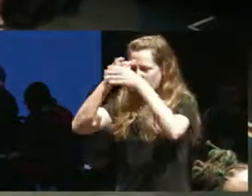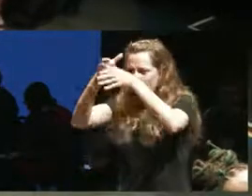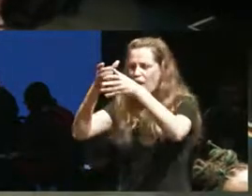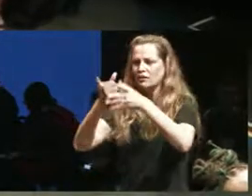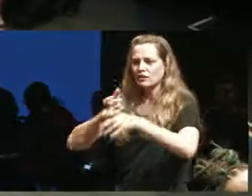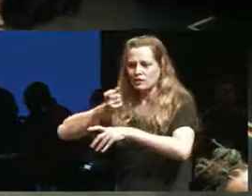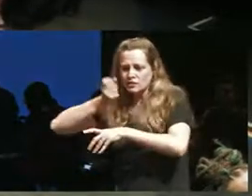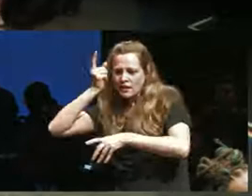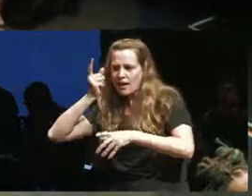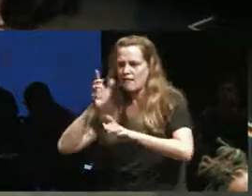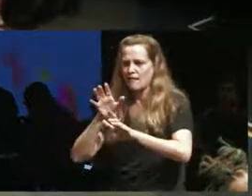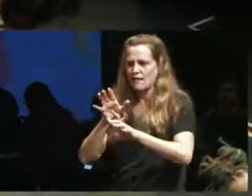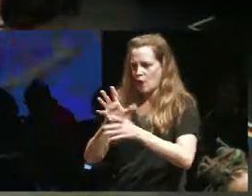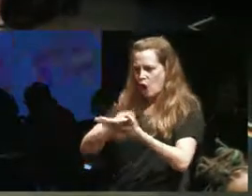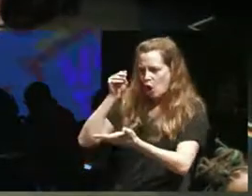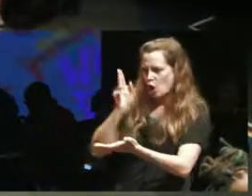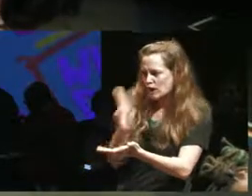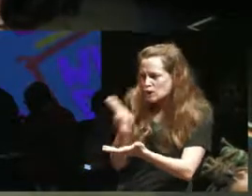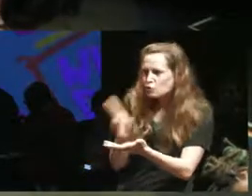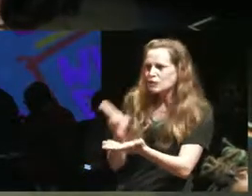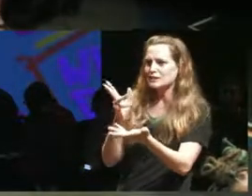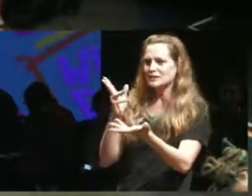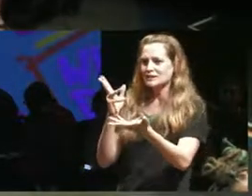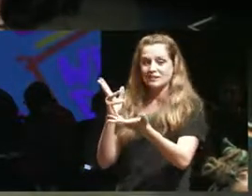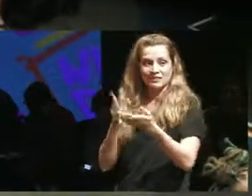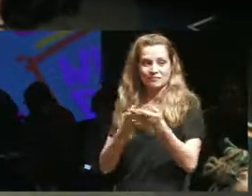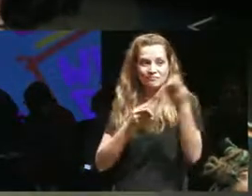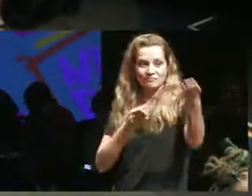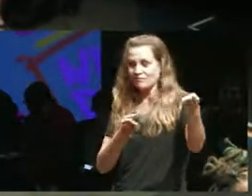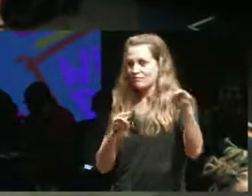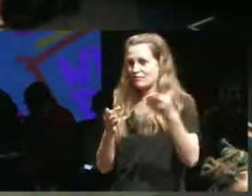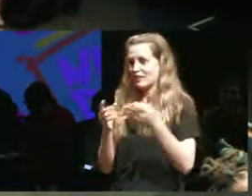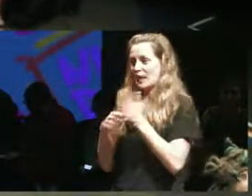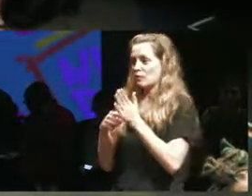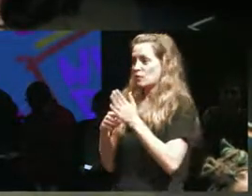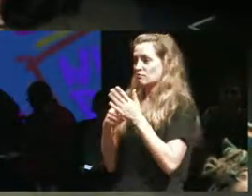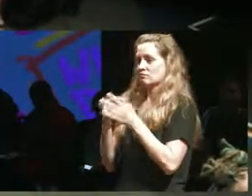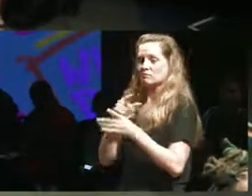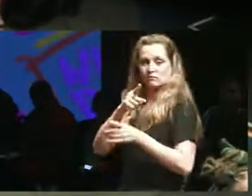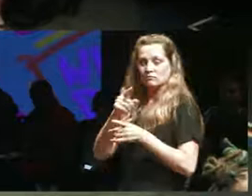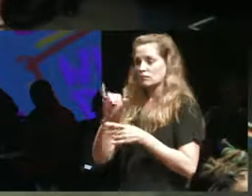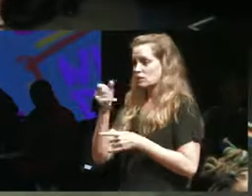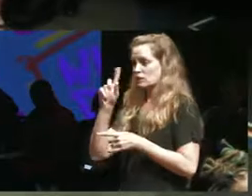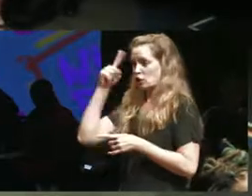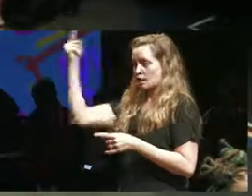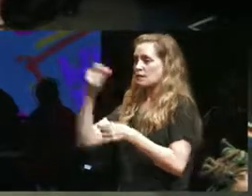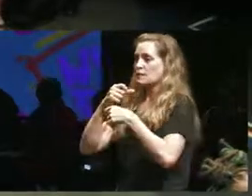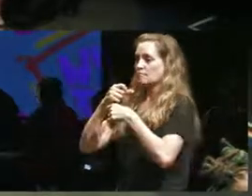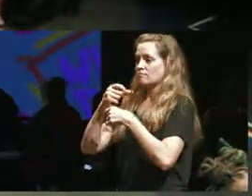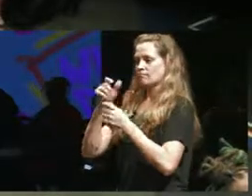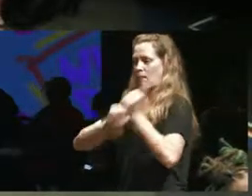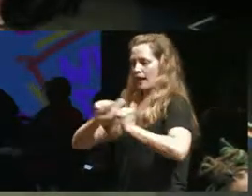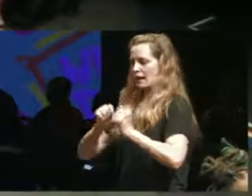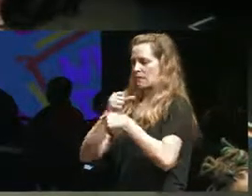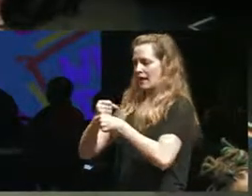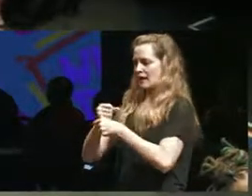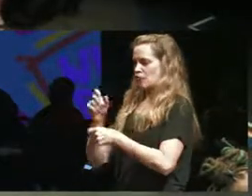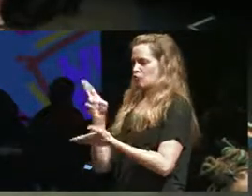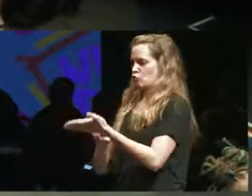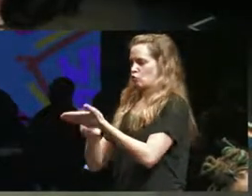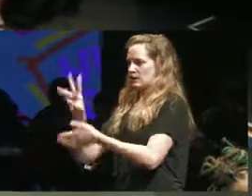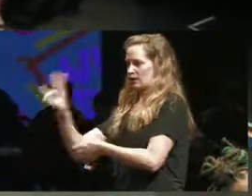learn about history just pointing at you because of making Treaty seven and and I